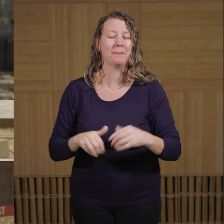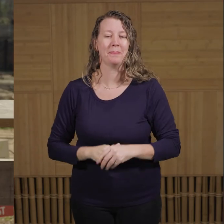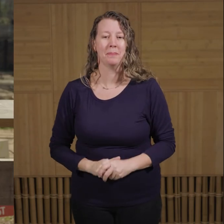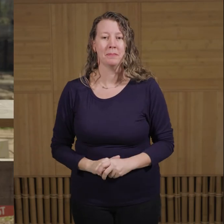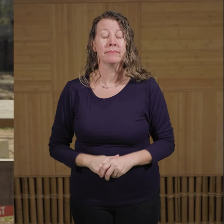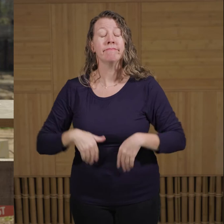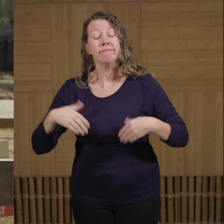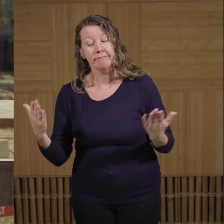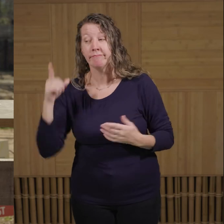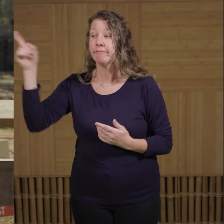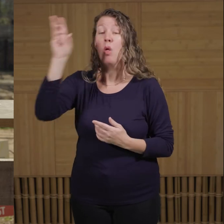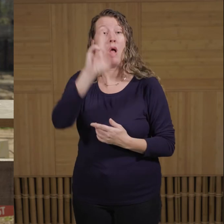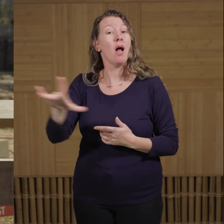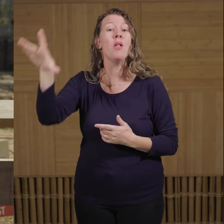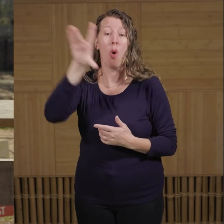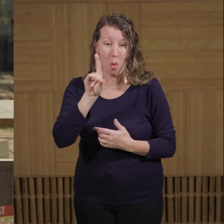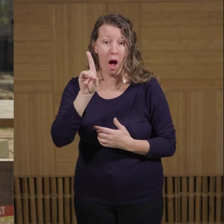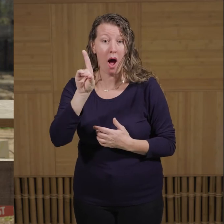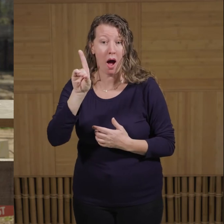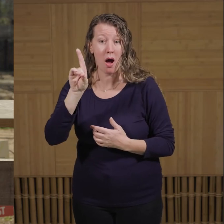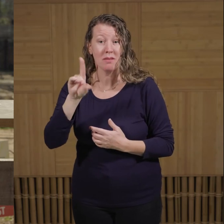Now, in the wild, elephants are an endangered species.